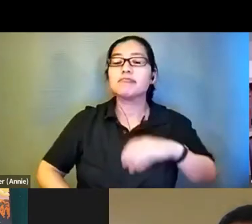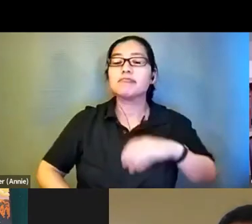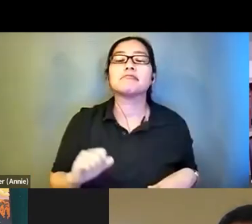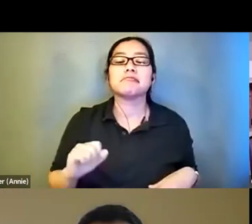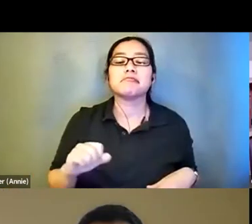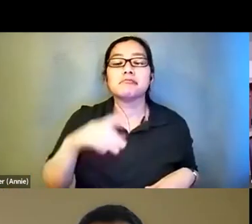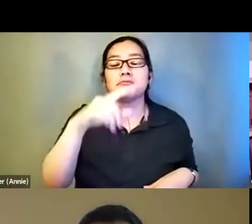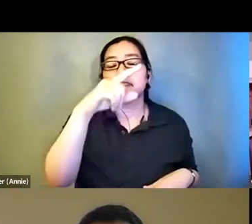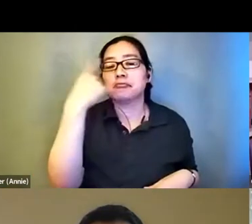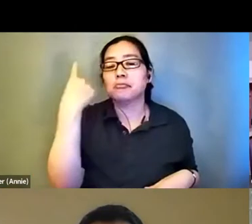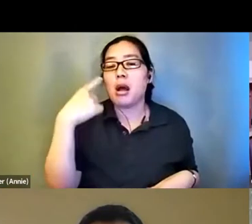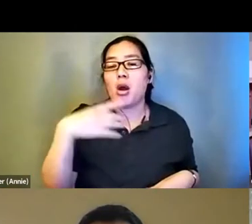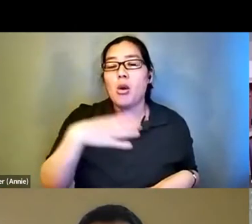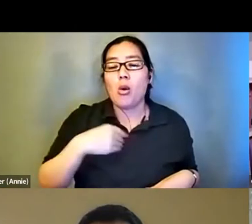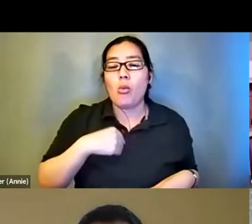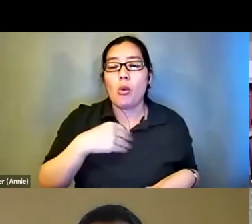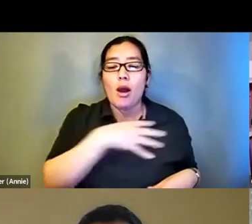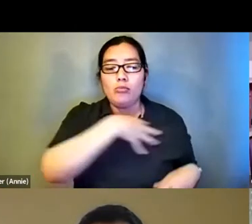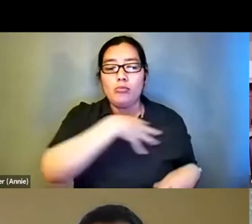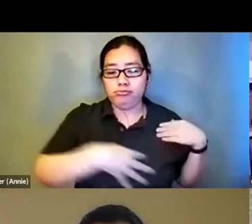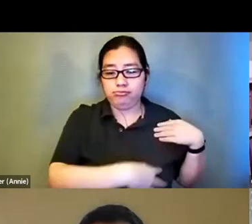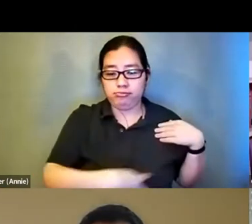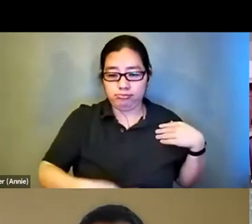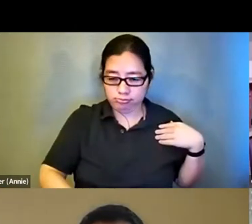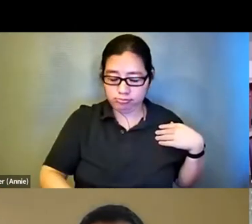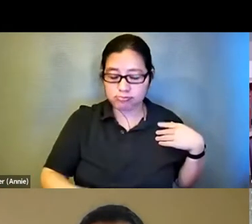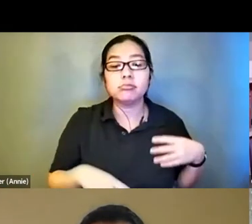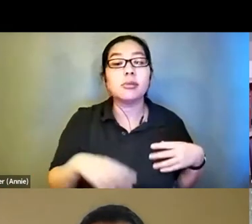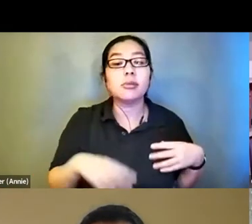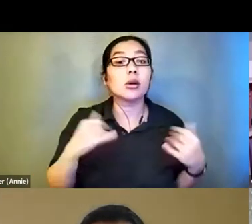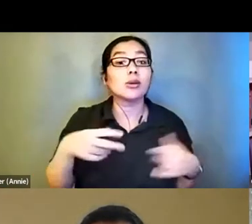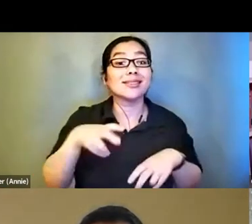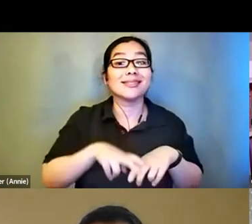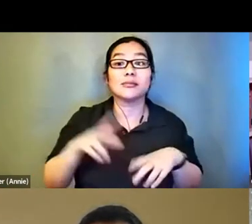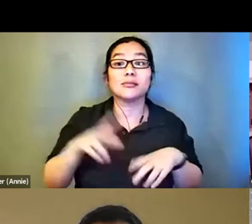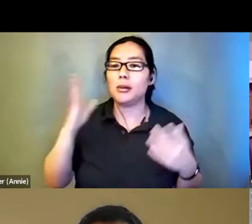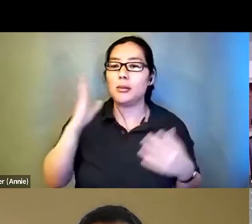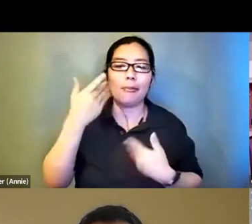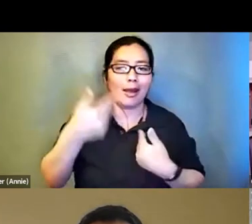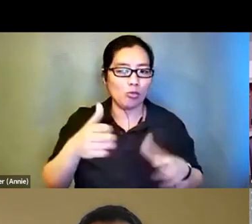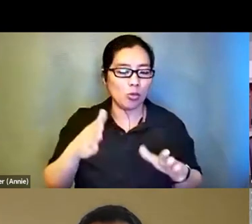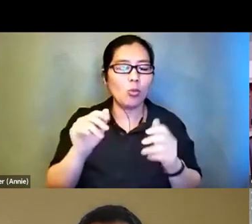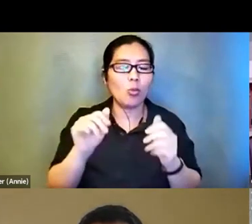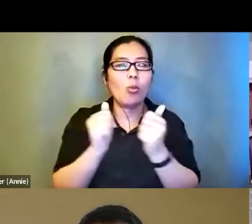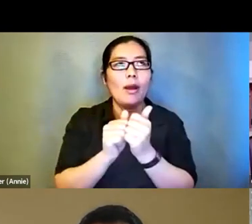white horizontal stripes and currently sitting in a bedroom with a wall behind me.